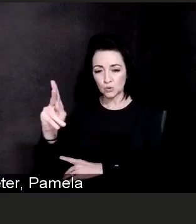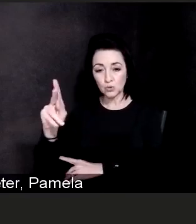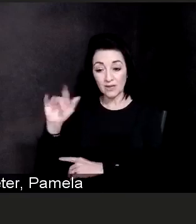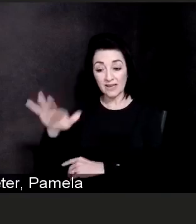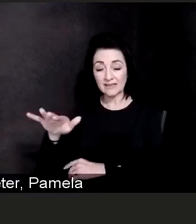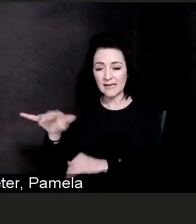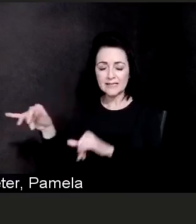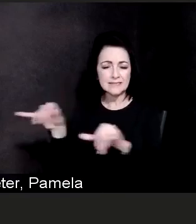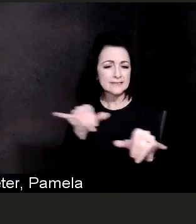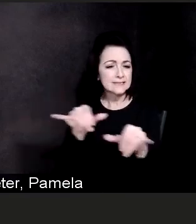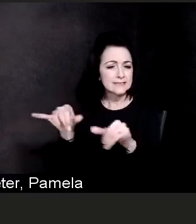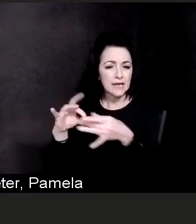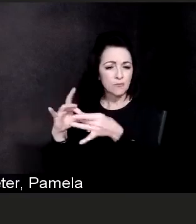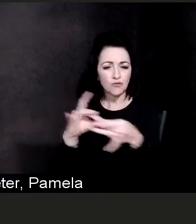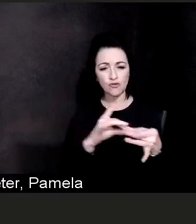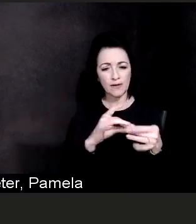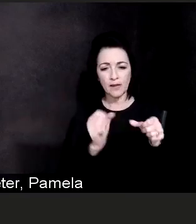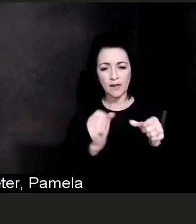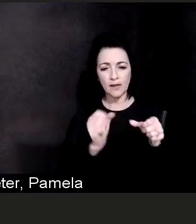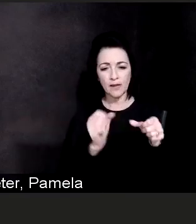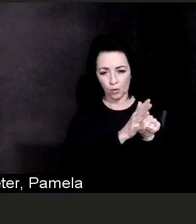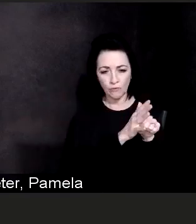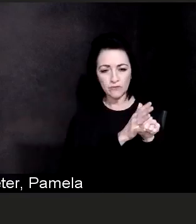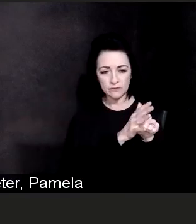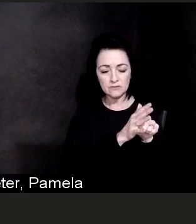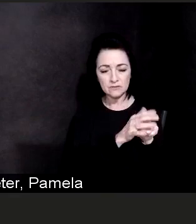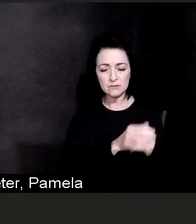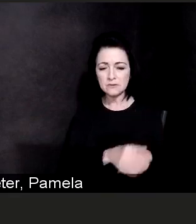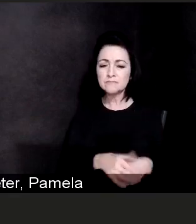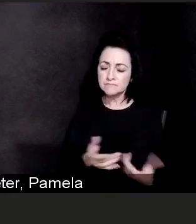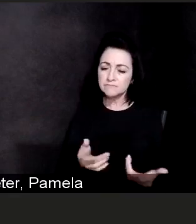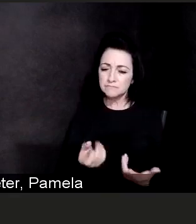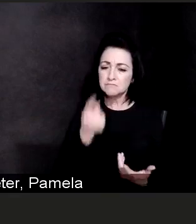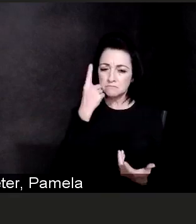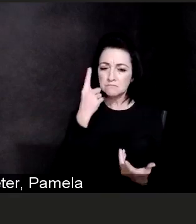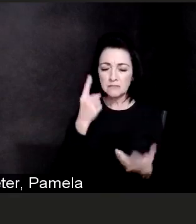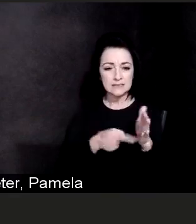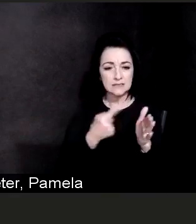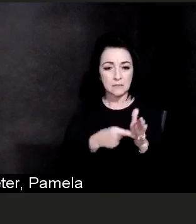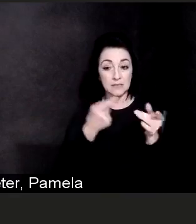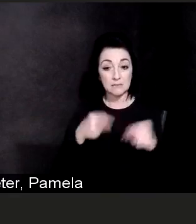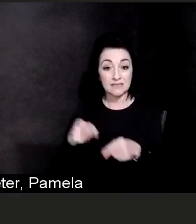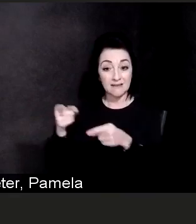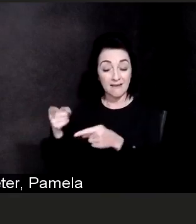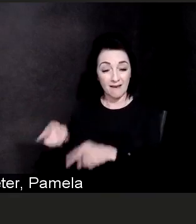It is not uncommon for viruses to mutate the longer that they have been around.